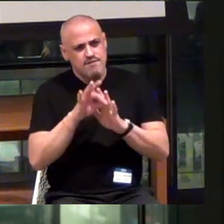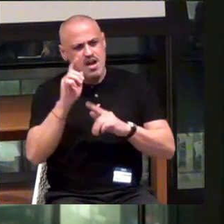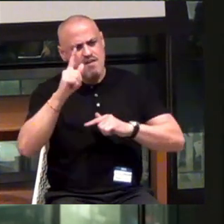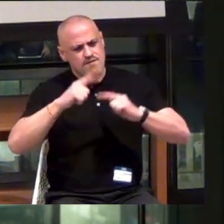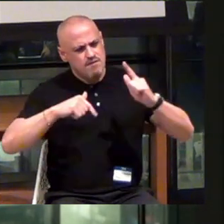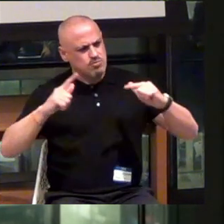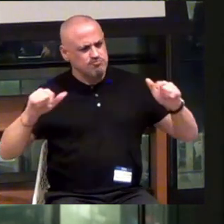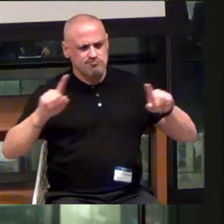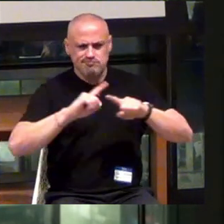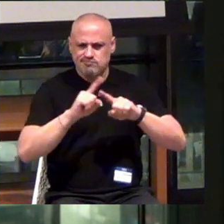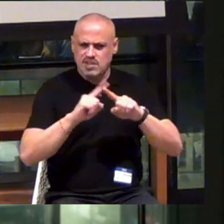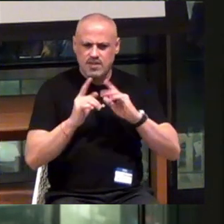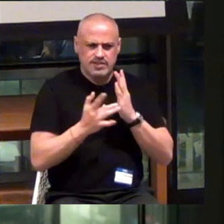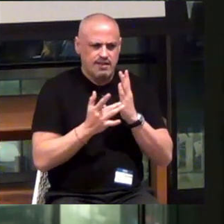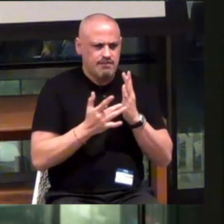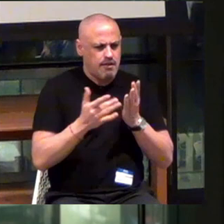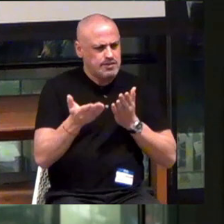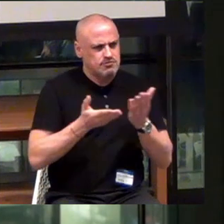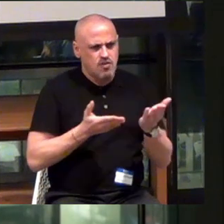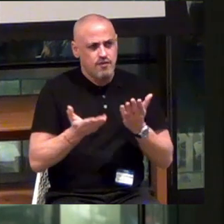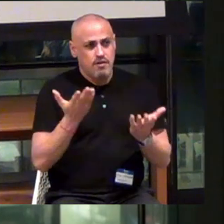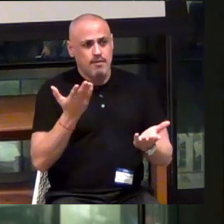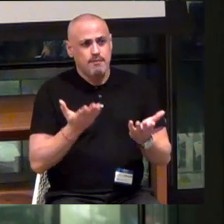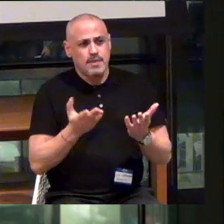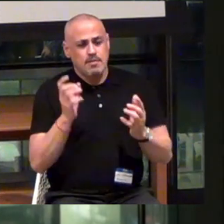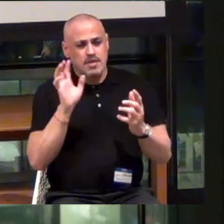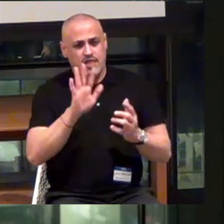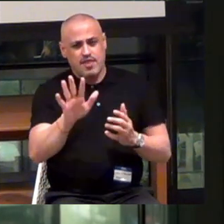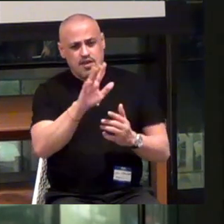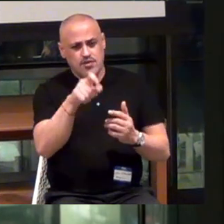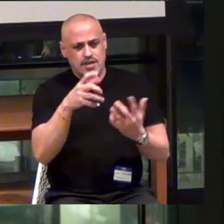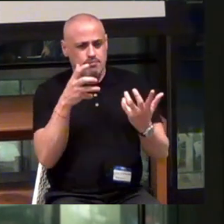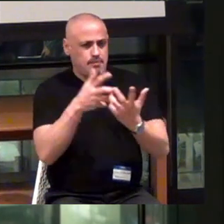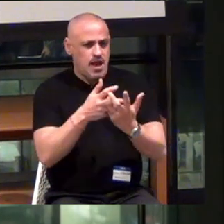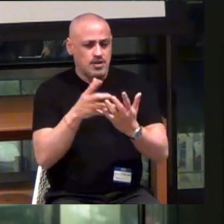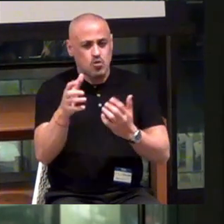of technologies and services that might meet their needs or their loved ones' needs or